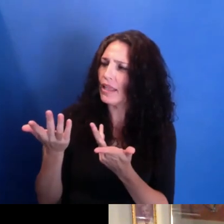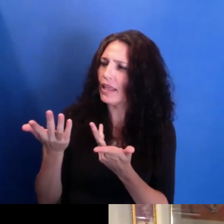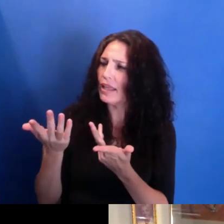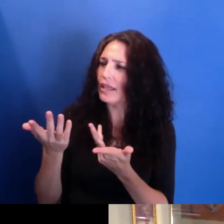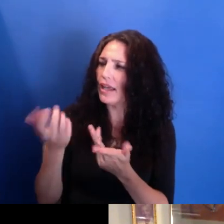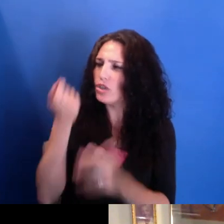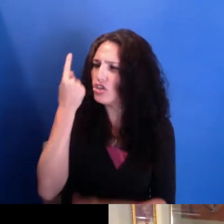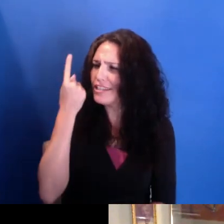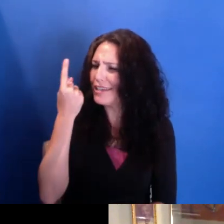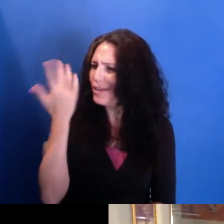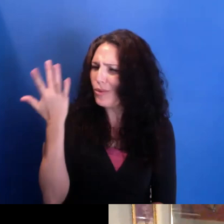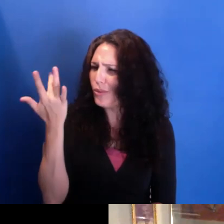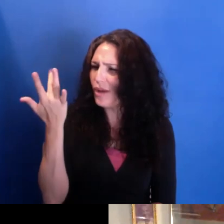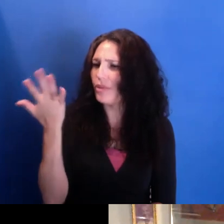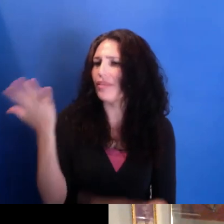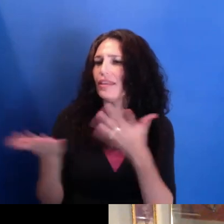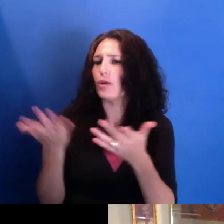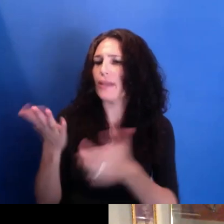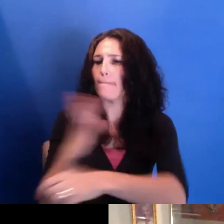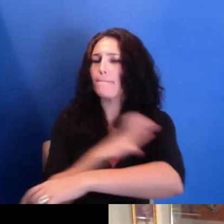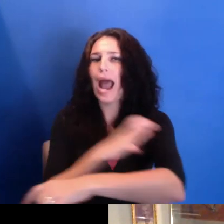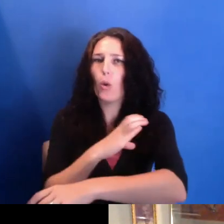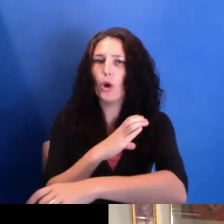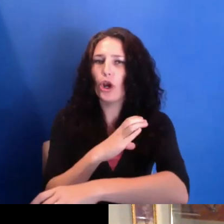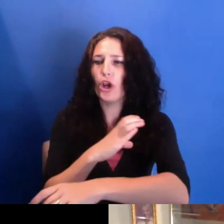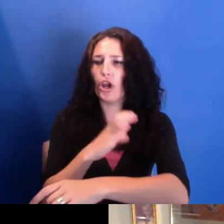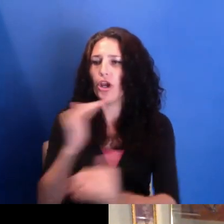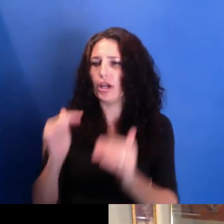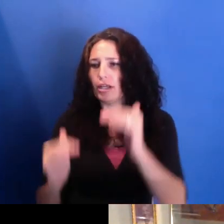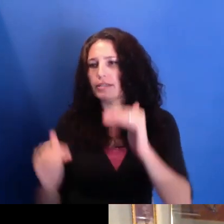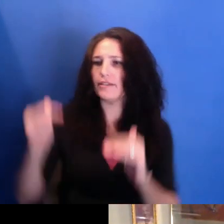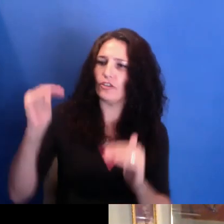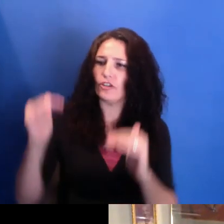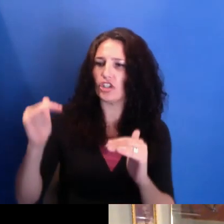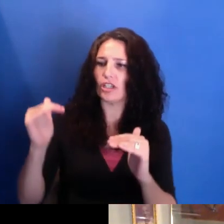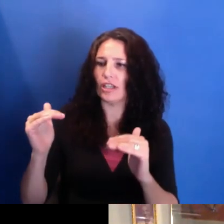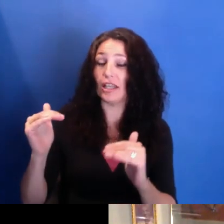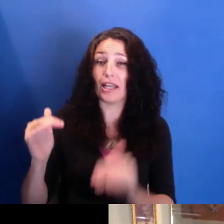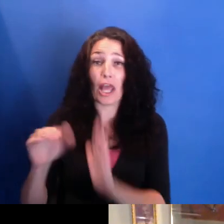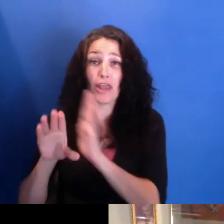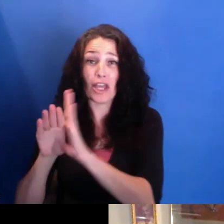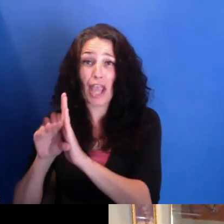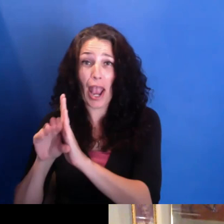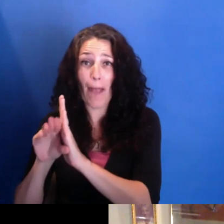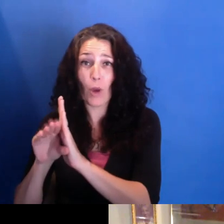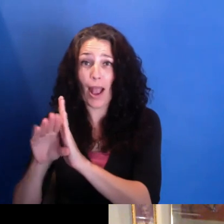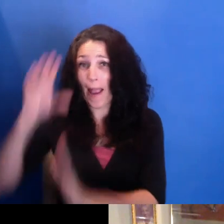in documentary filmmaker, where, you know the camera man-- I mean, and I'm consciously using that gendered term--